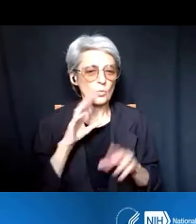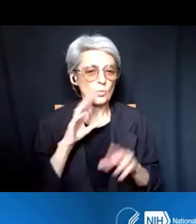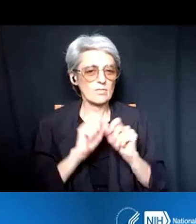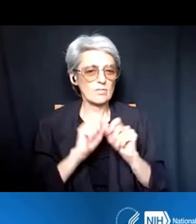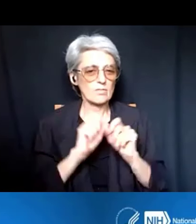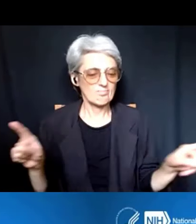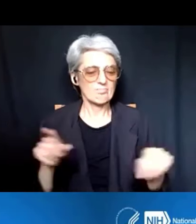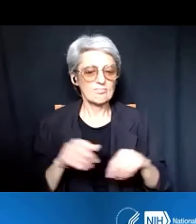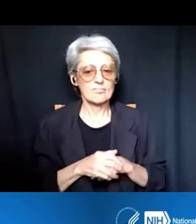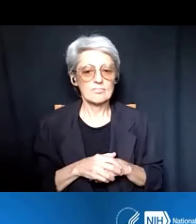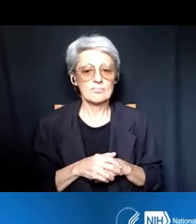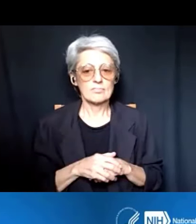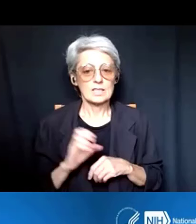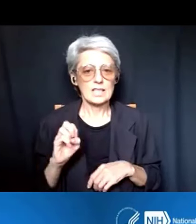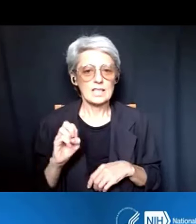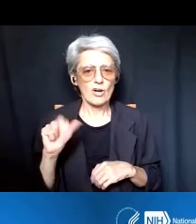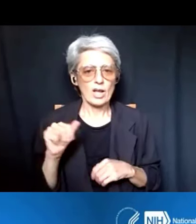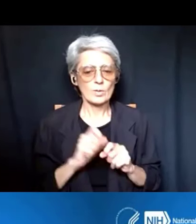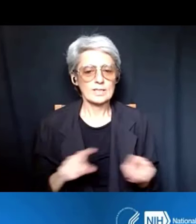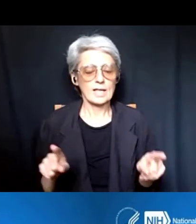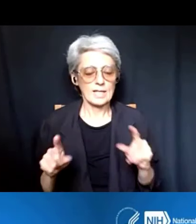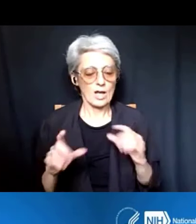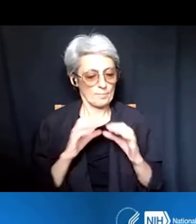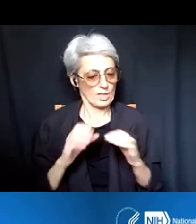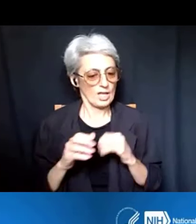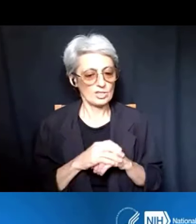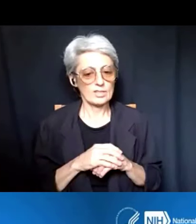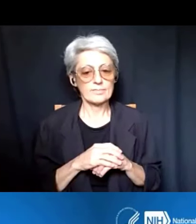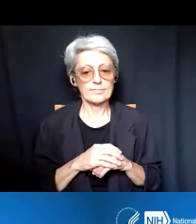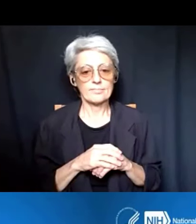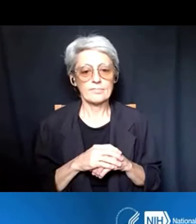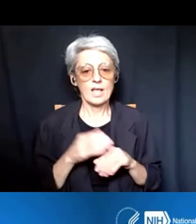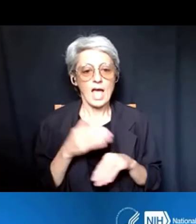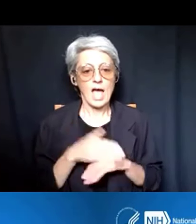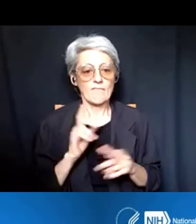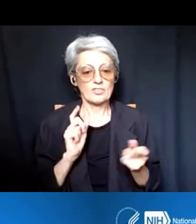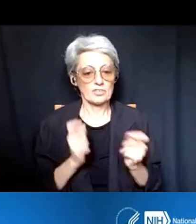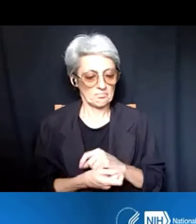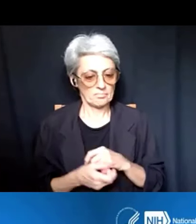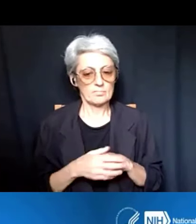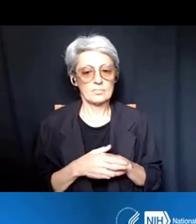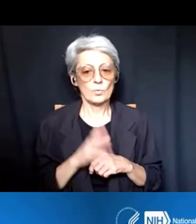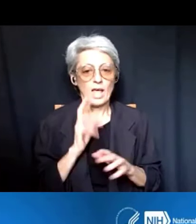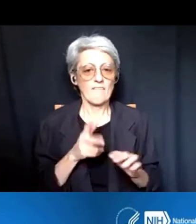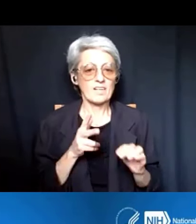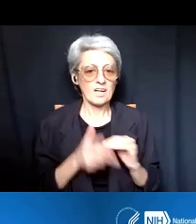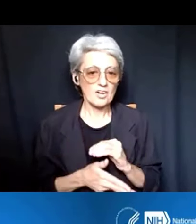once that transition is coming into place, and we'll have a cutoff, we'll notify everyone of the cutoff